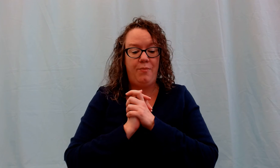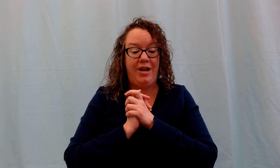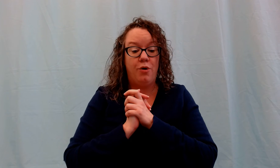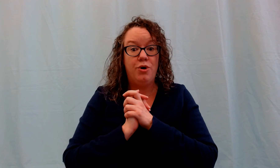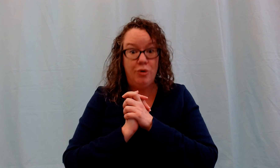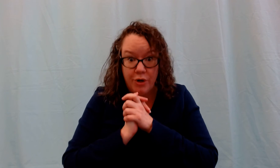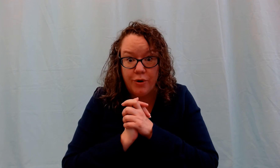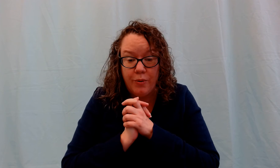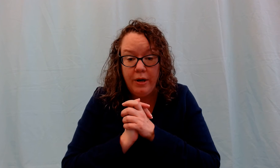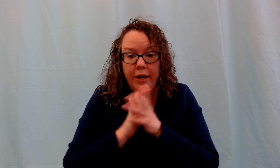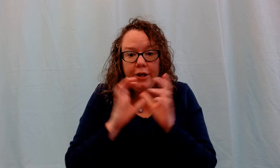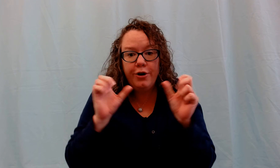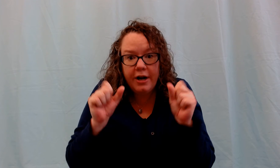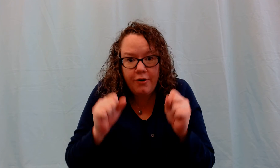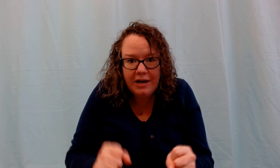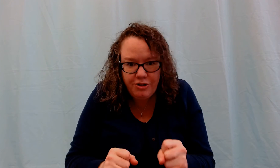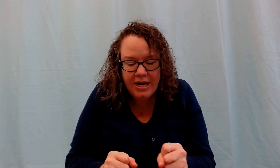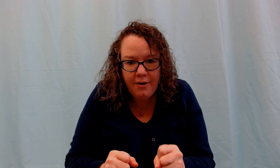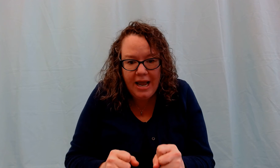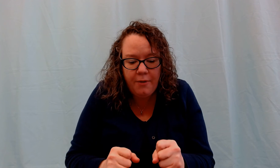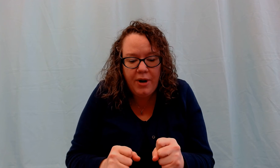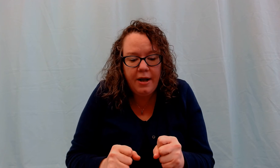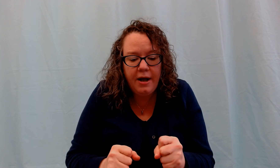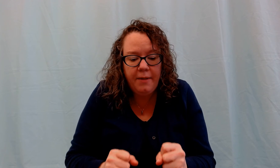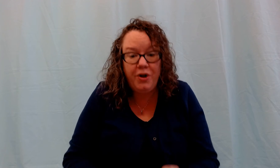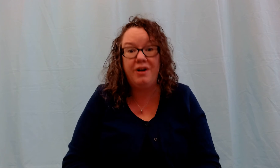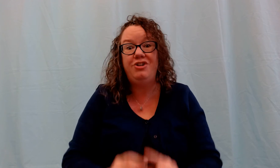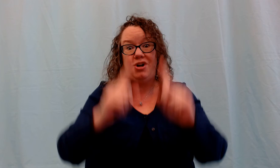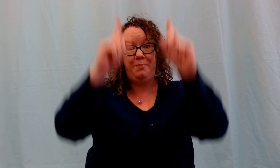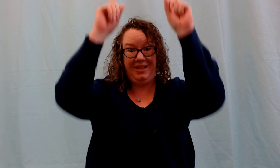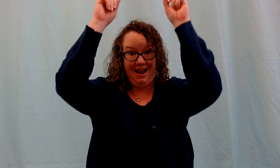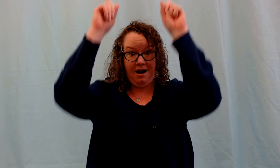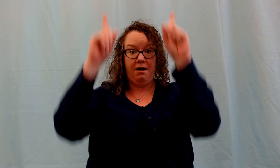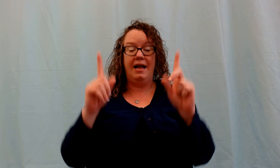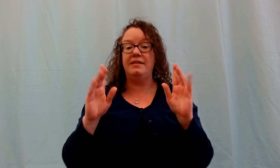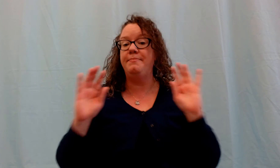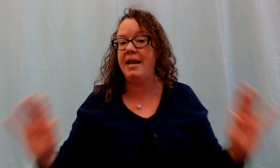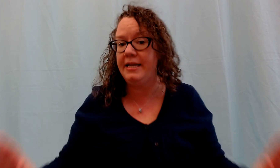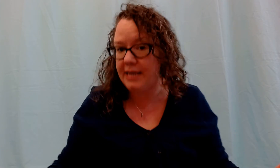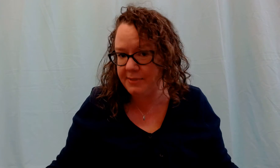we go cuckoo you're gonna crouch down and you're gonna jump in the air as many times